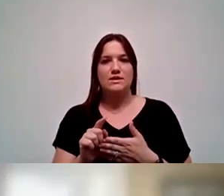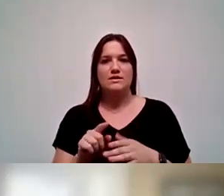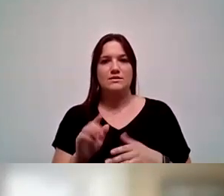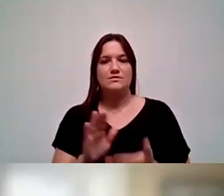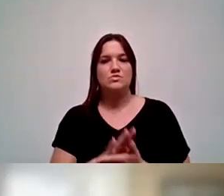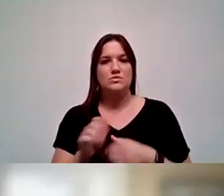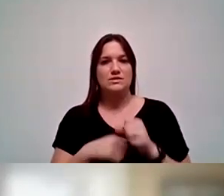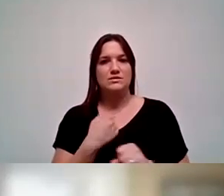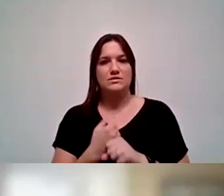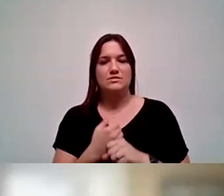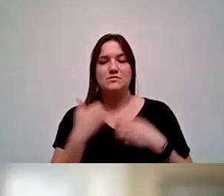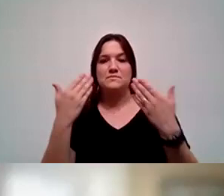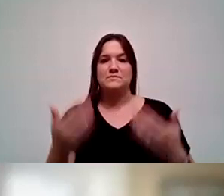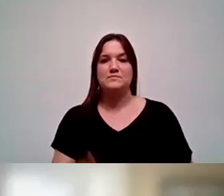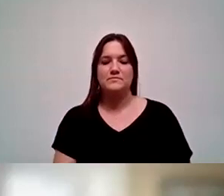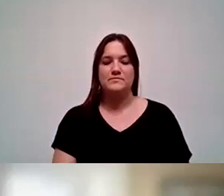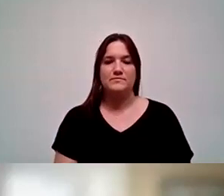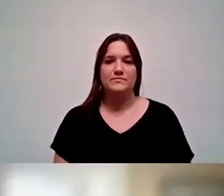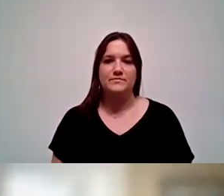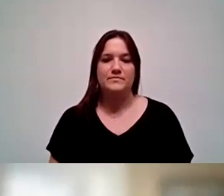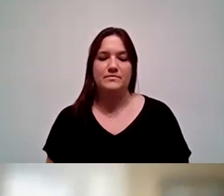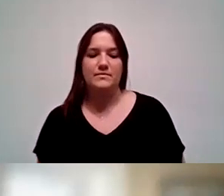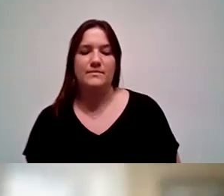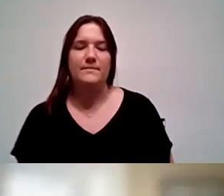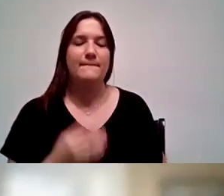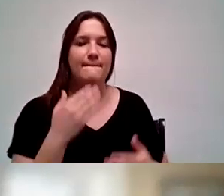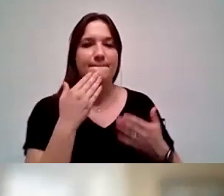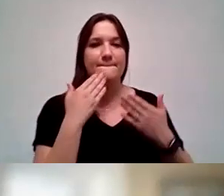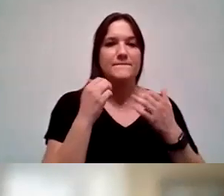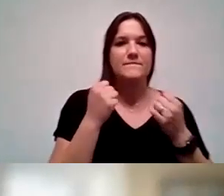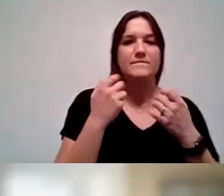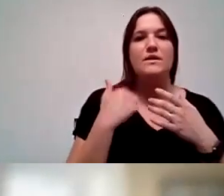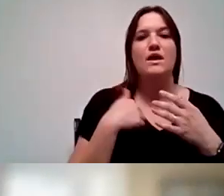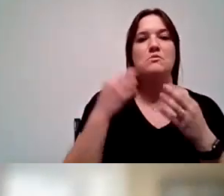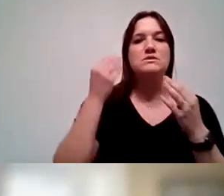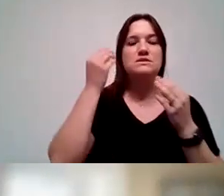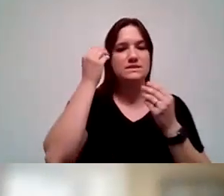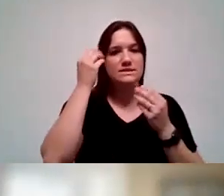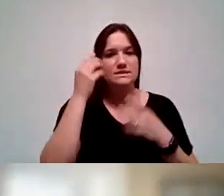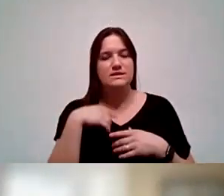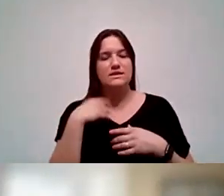So, Chancellor Goldsmith. Thank you. You know, as I was listening to the presidents,